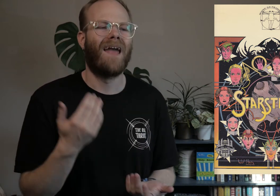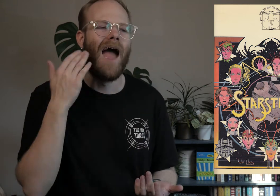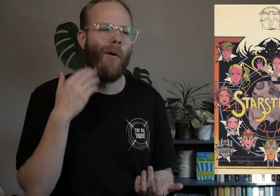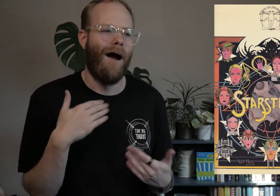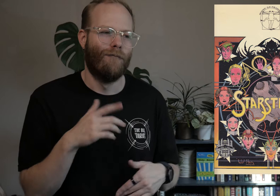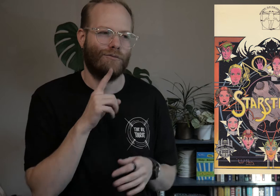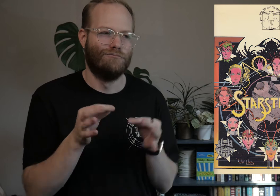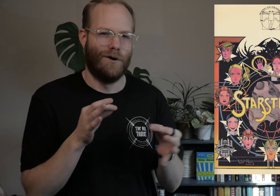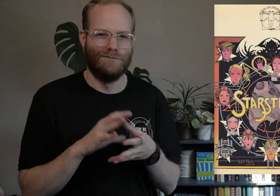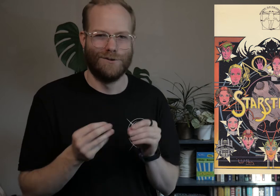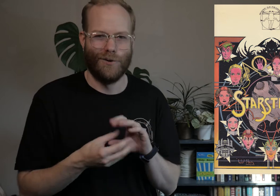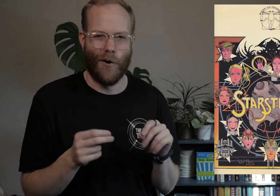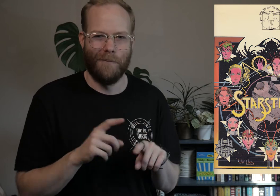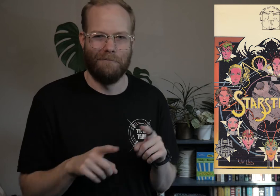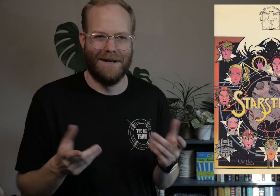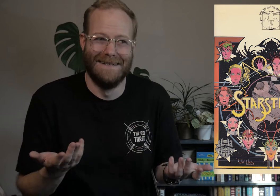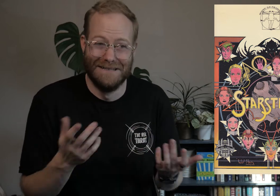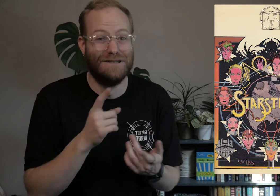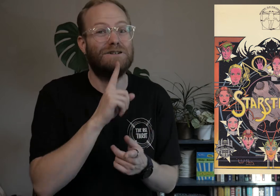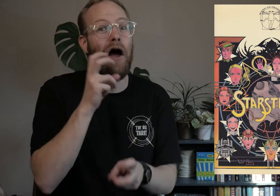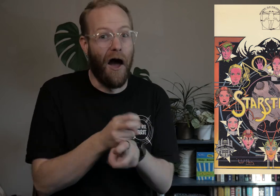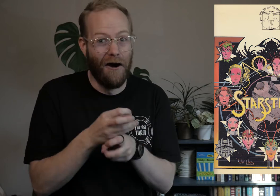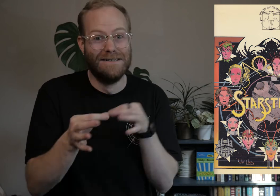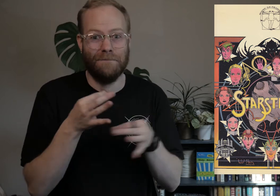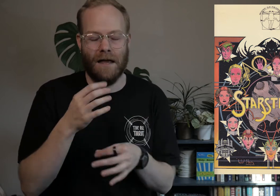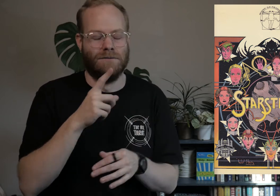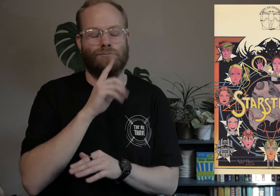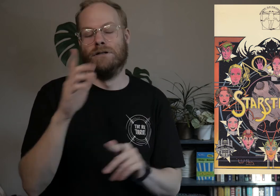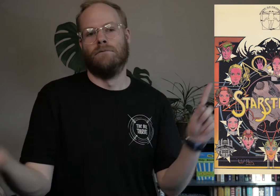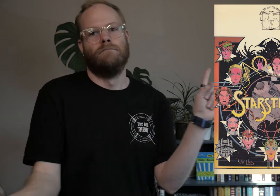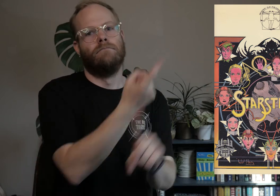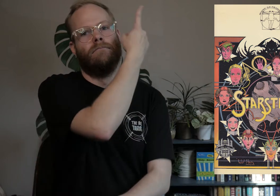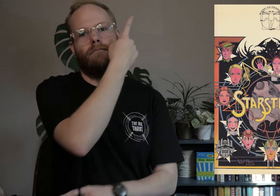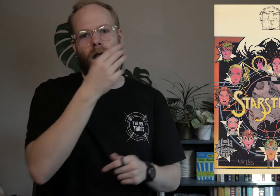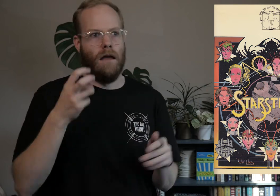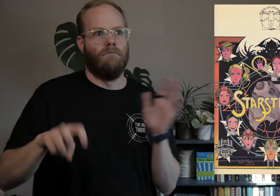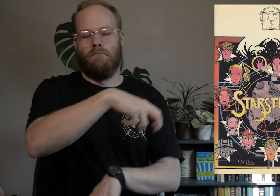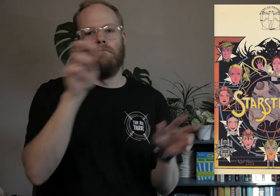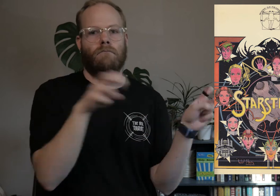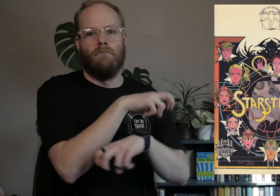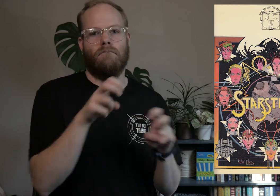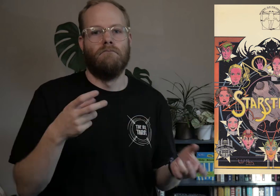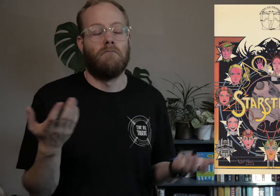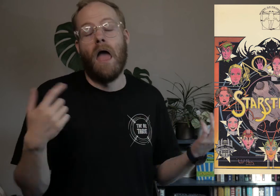I know I haven’t really described the story at all, but it’s hard to explain, it’s so out-there and jumps around a lot.